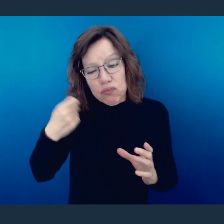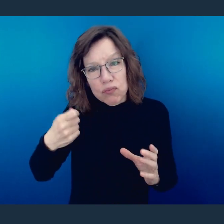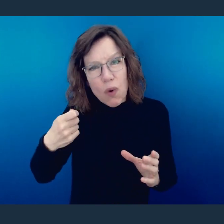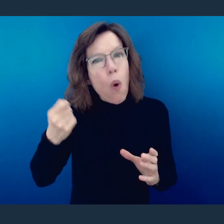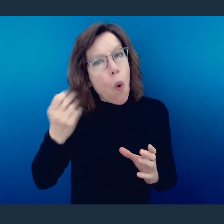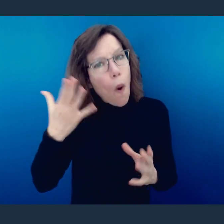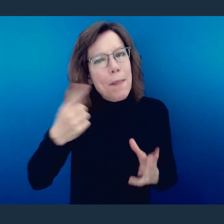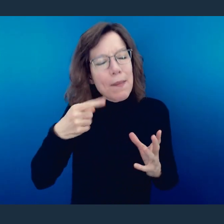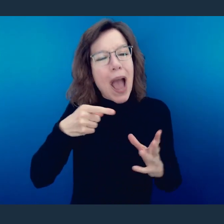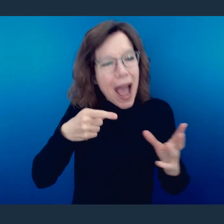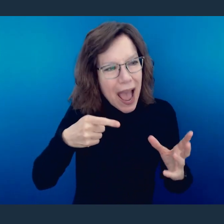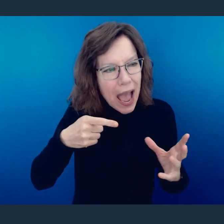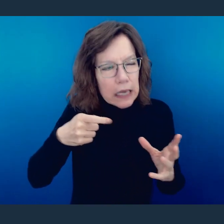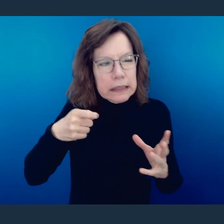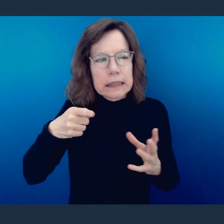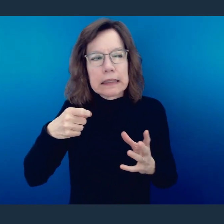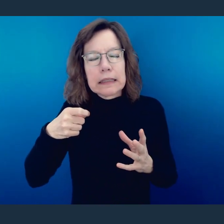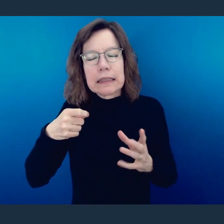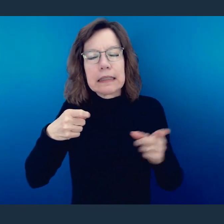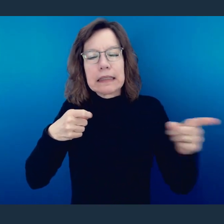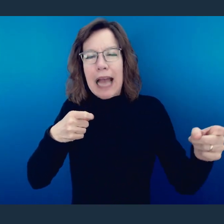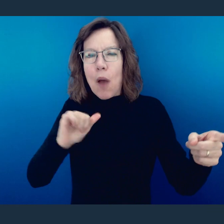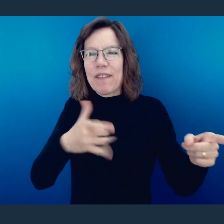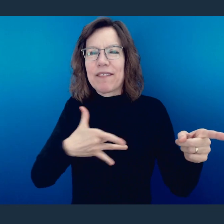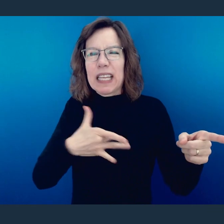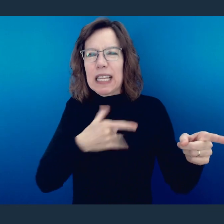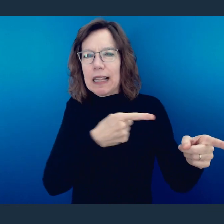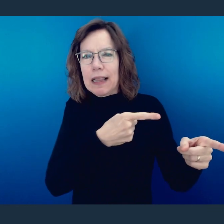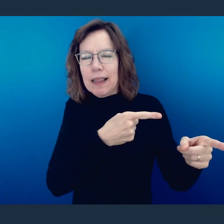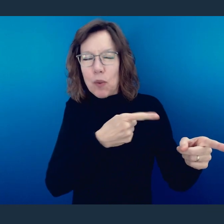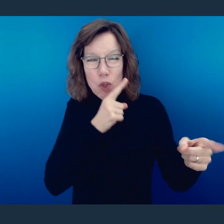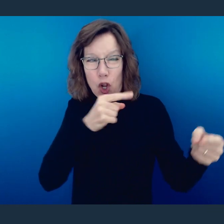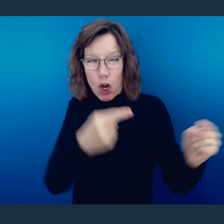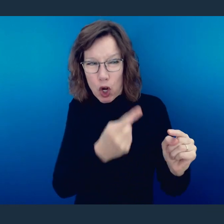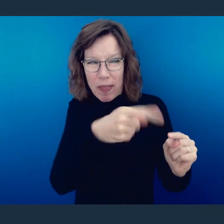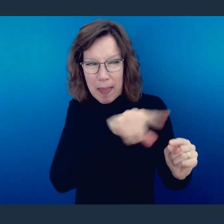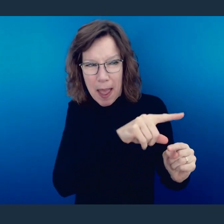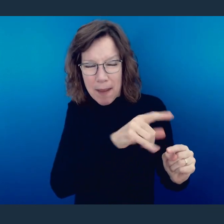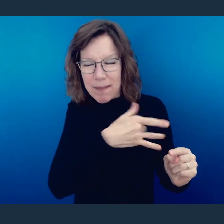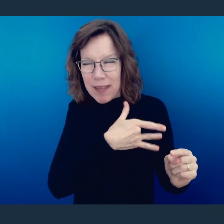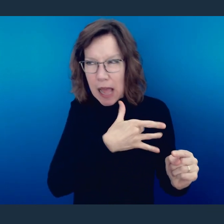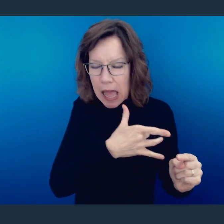you consider that this might just impact them in a way that is more detrimental to them